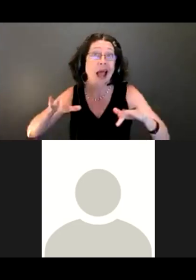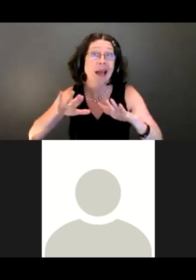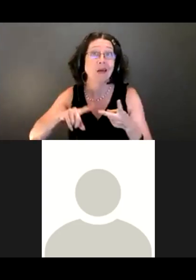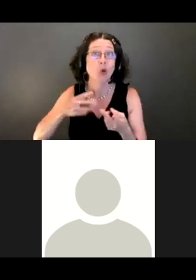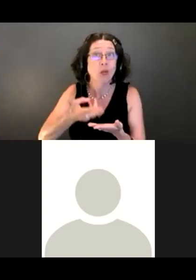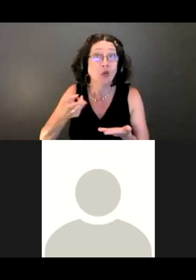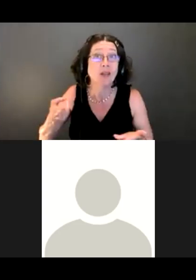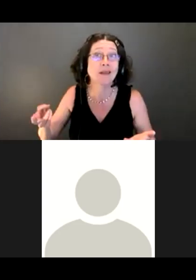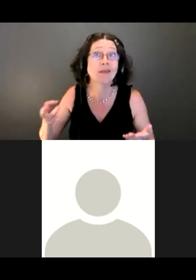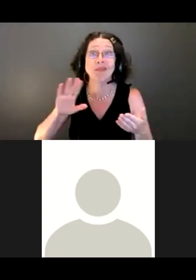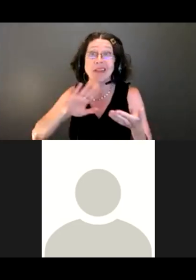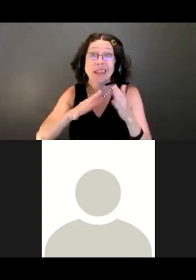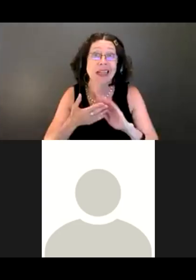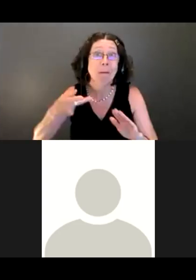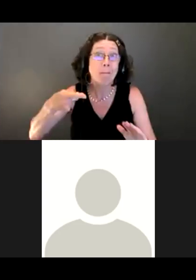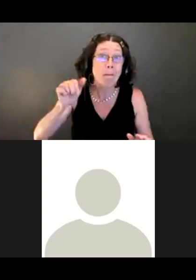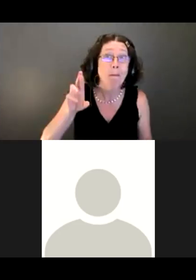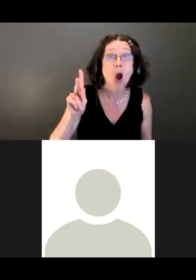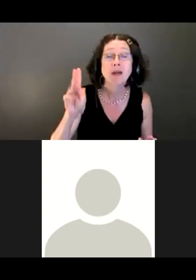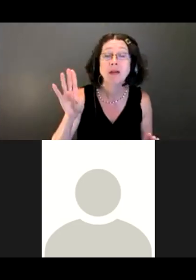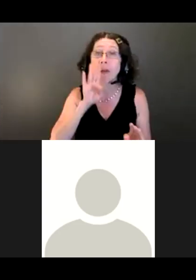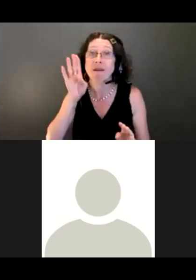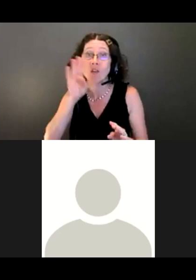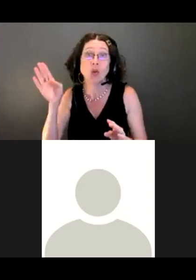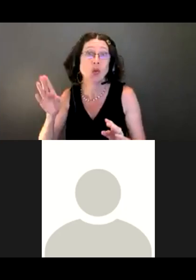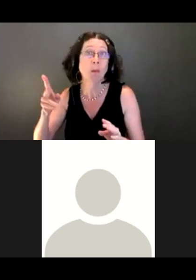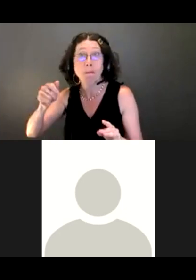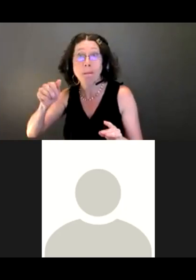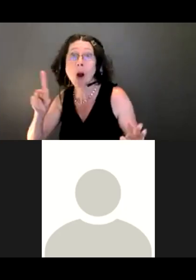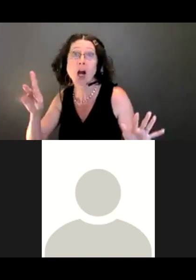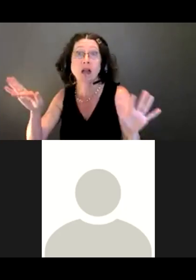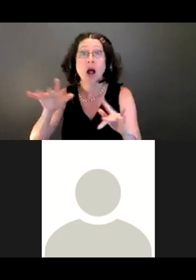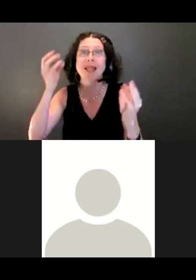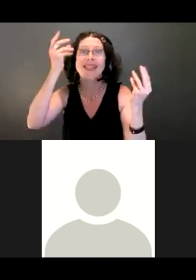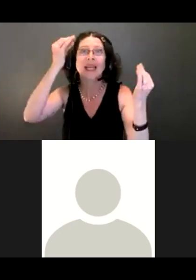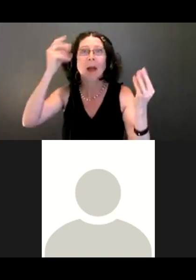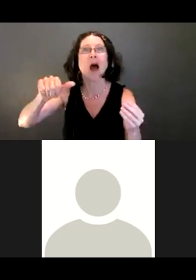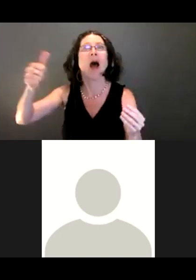think about future planning efforts as well as this location at Coal Creek.